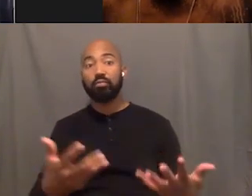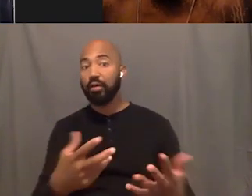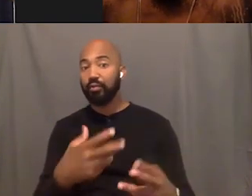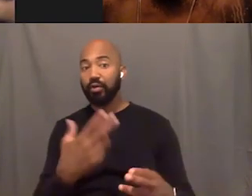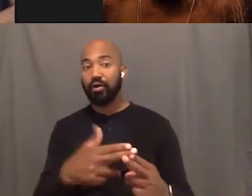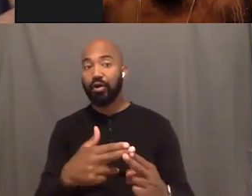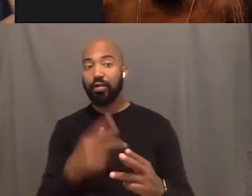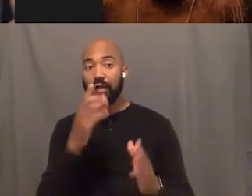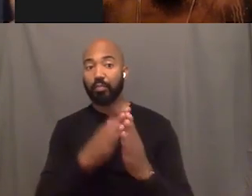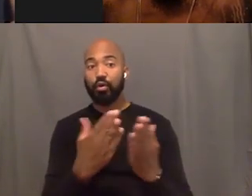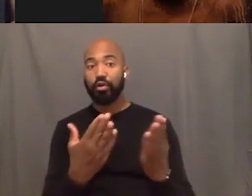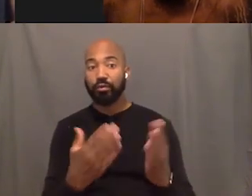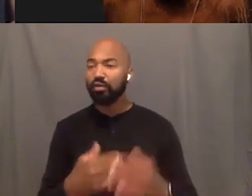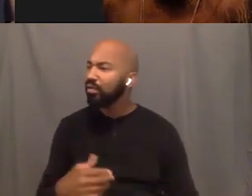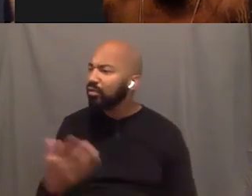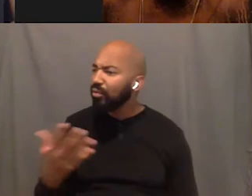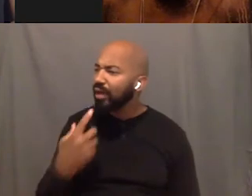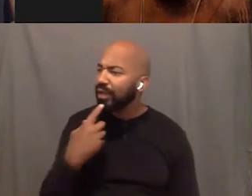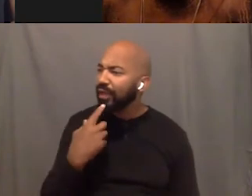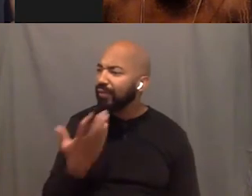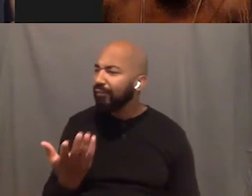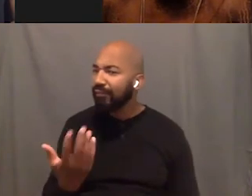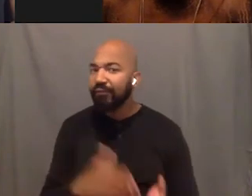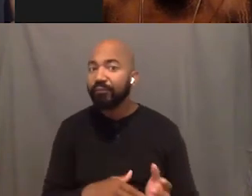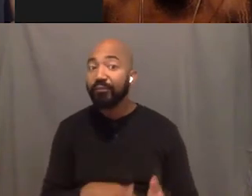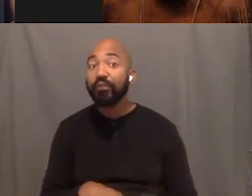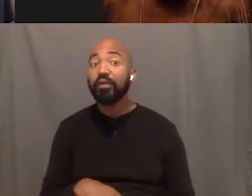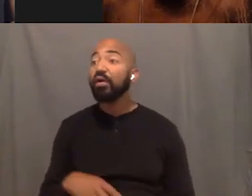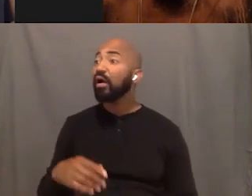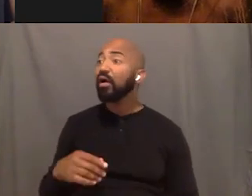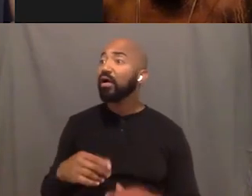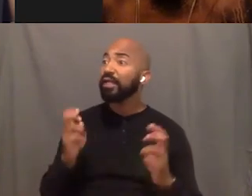You said what? I said title of... - Title of my Autobiography? Yeah.